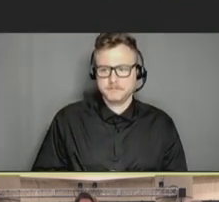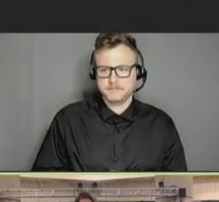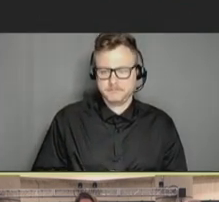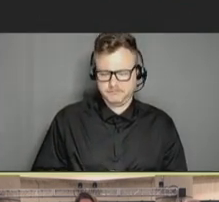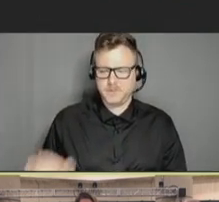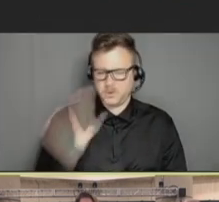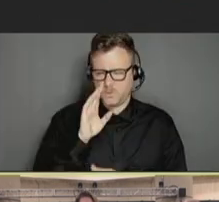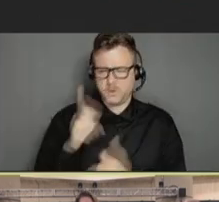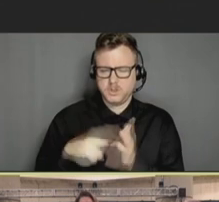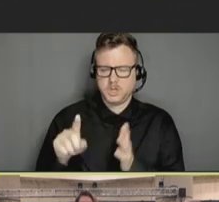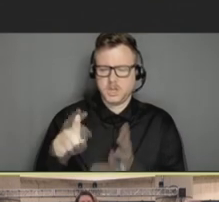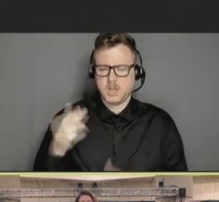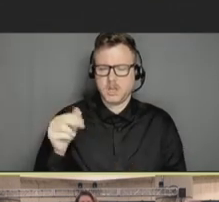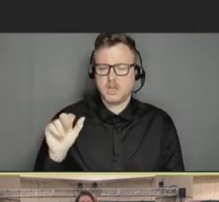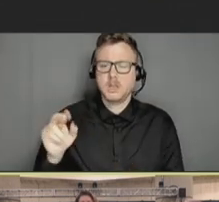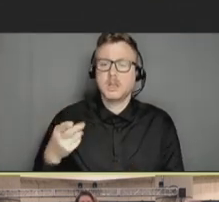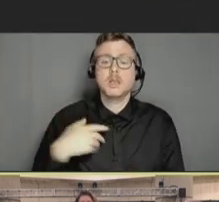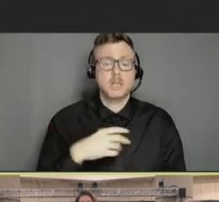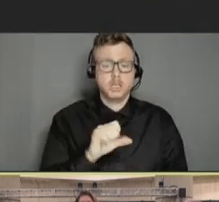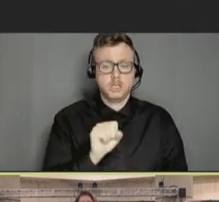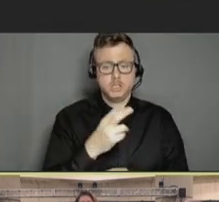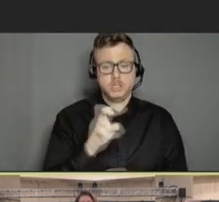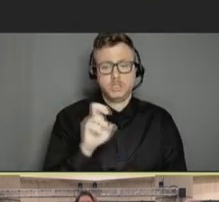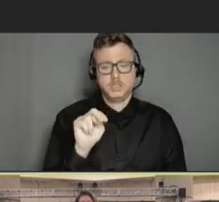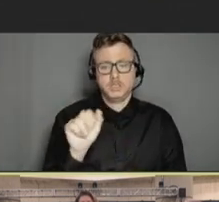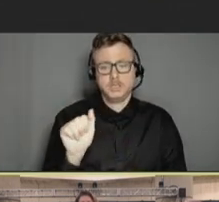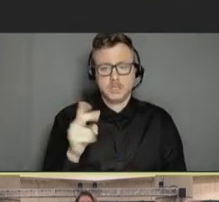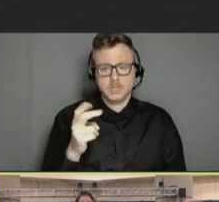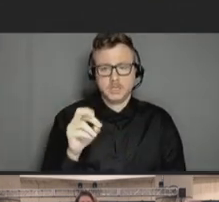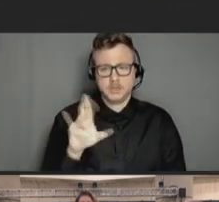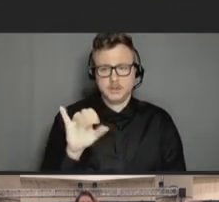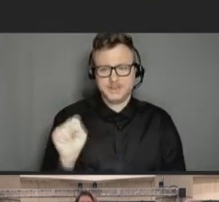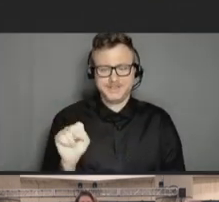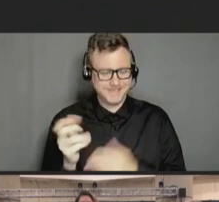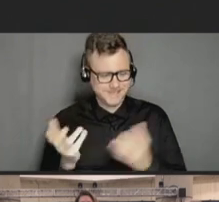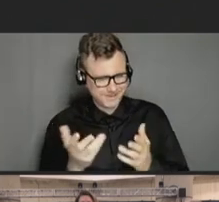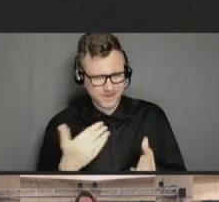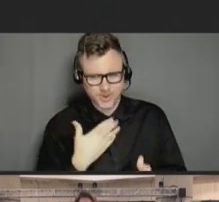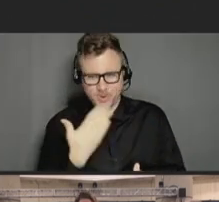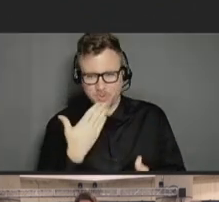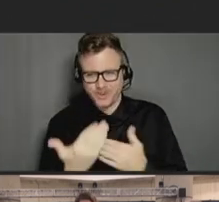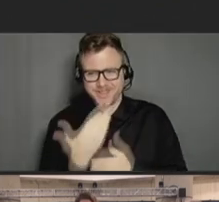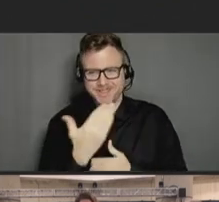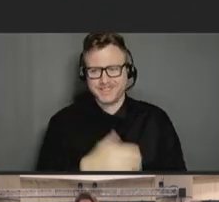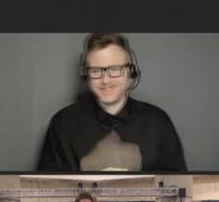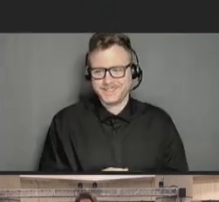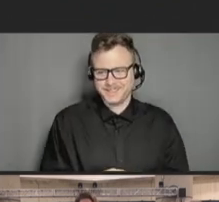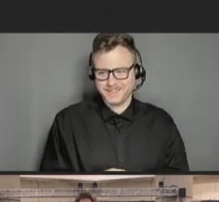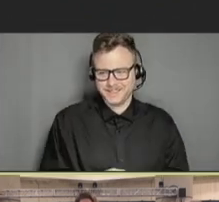Sheena Harris: Present. Good morning. Ann Aikin: Kim Armstrong?